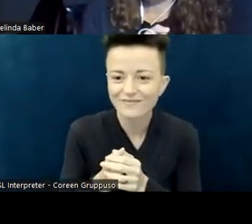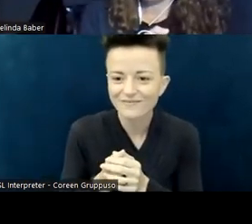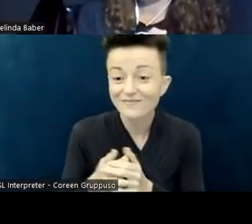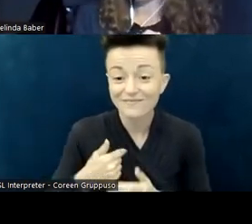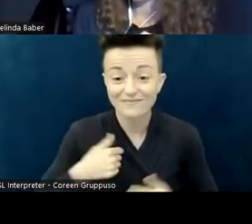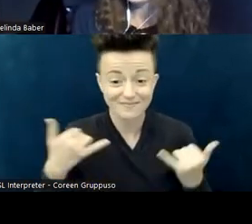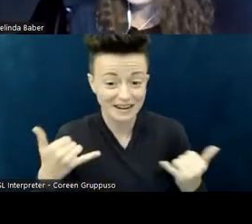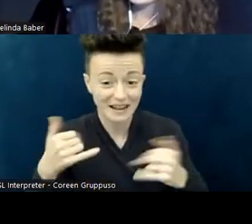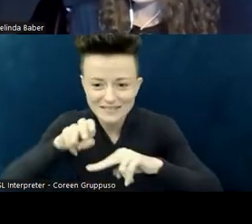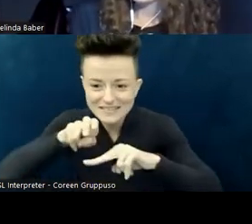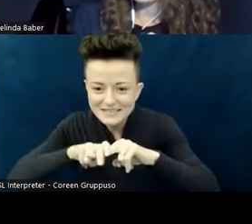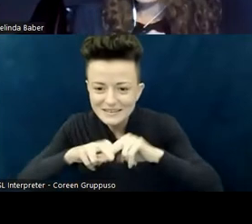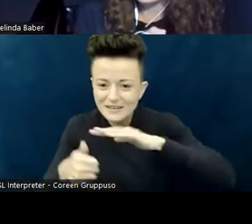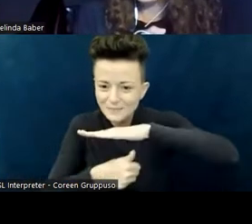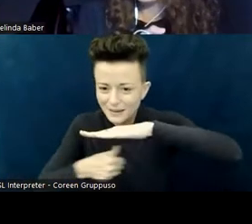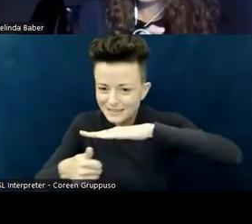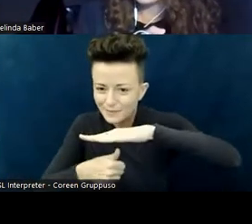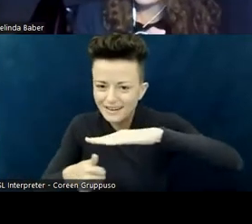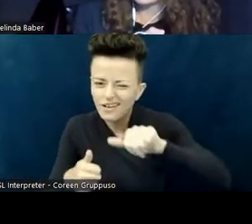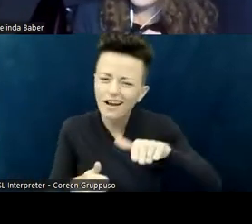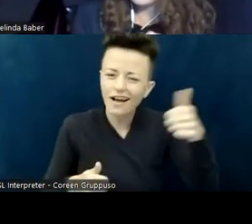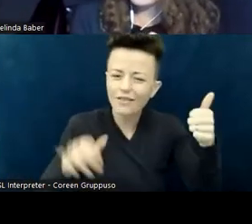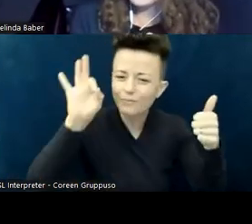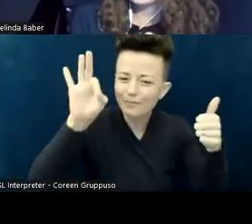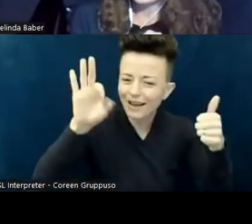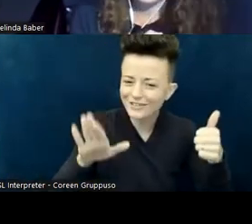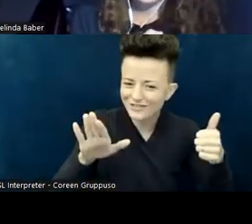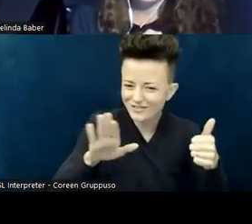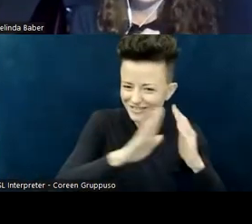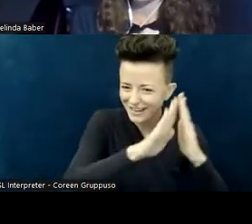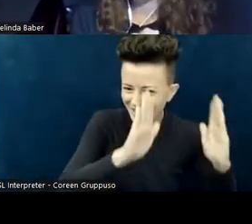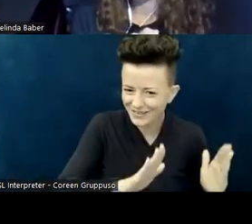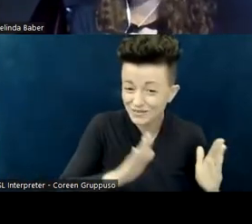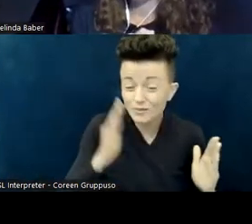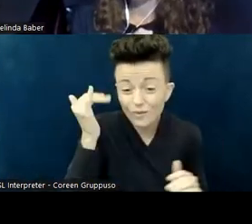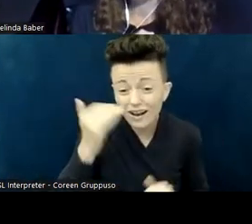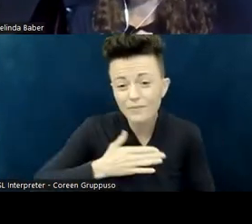because my oldest daughter just got out of the hospital,